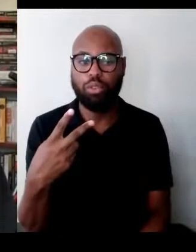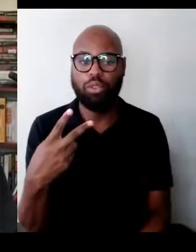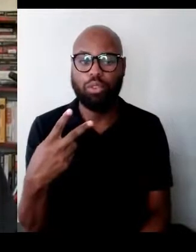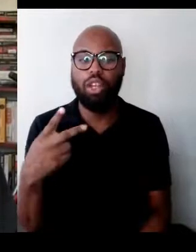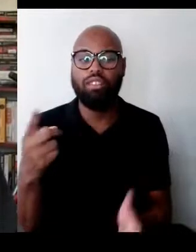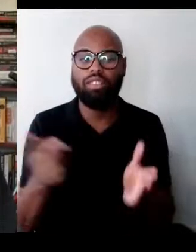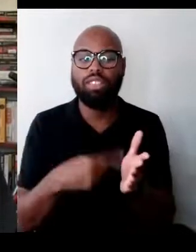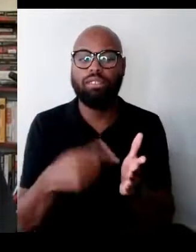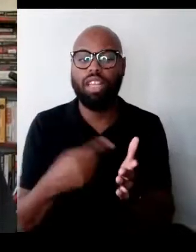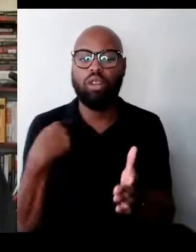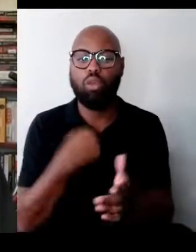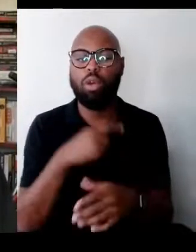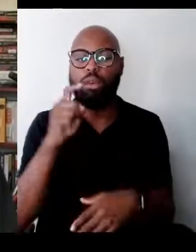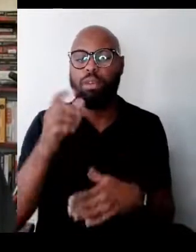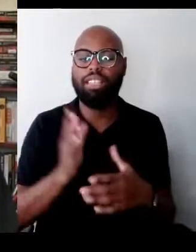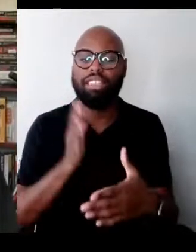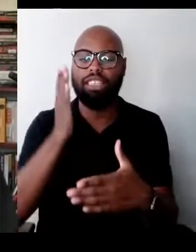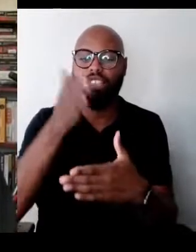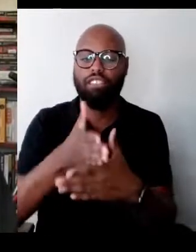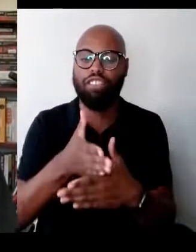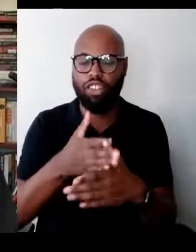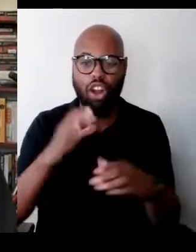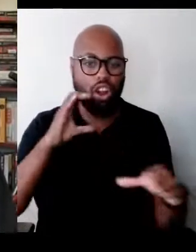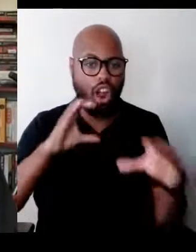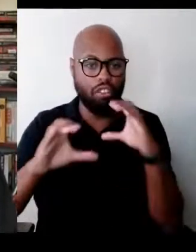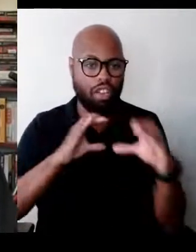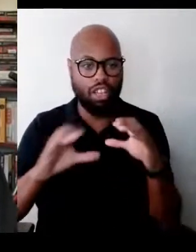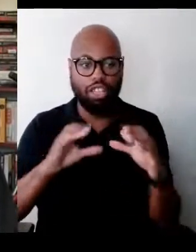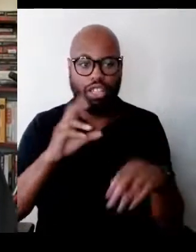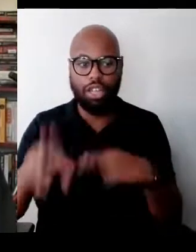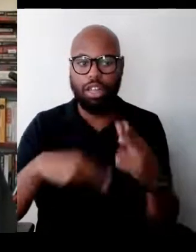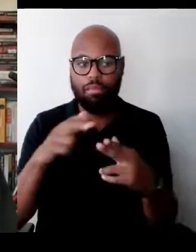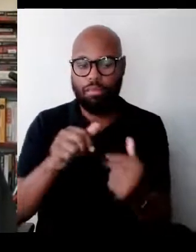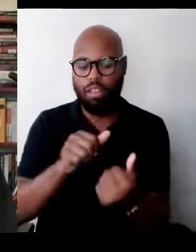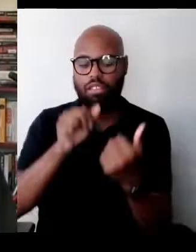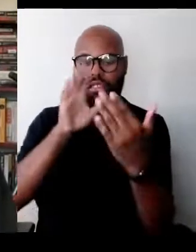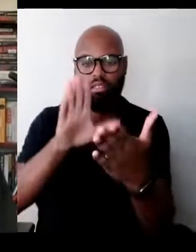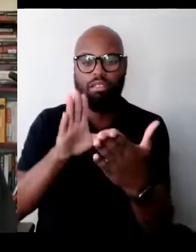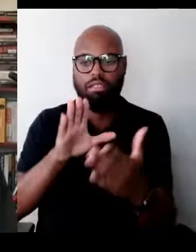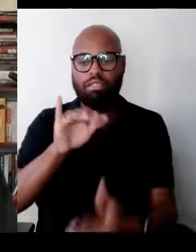Conversations on Confronting Inhumanity. Without much further ado,